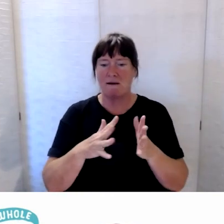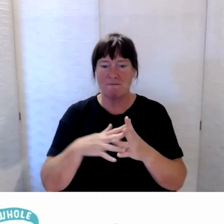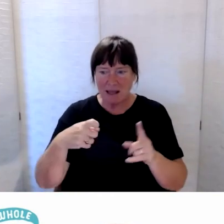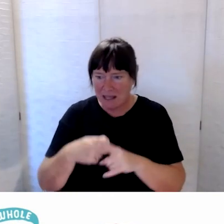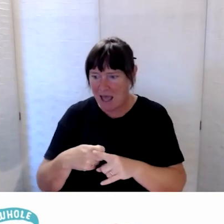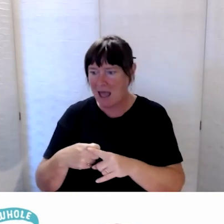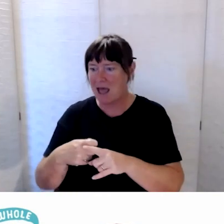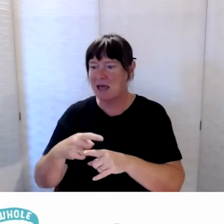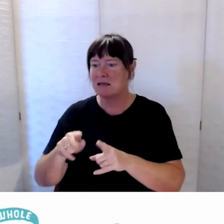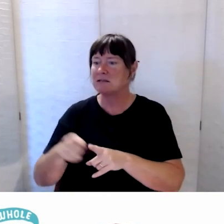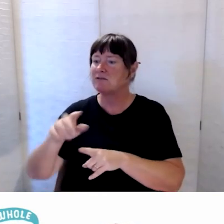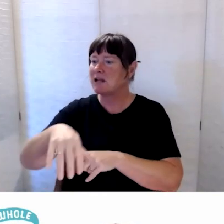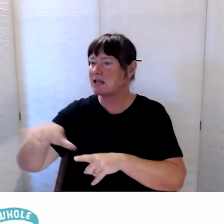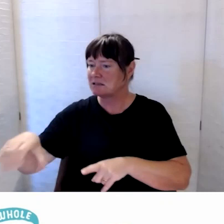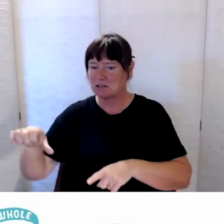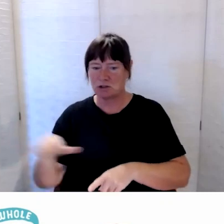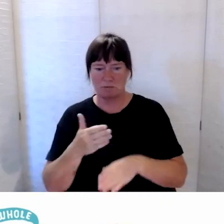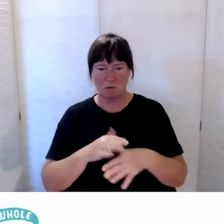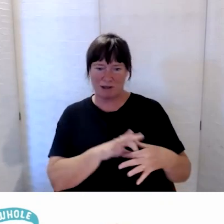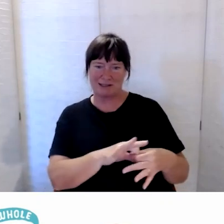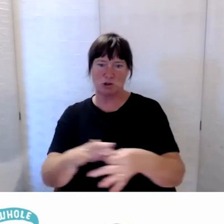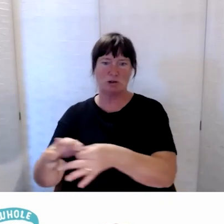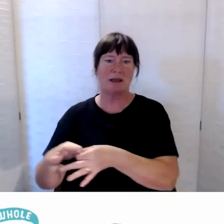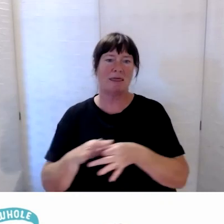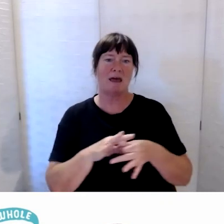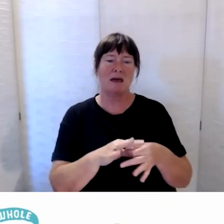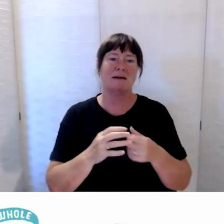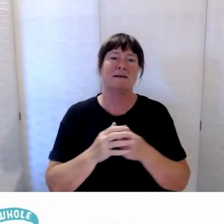So I’ve already had a very very initial conversation